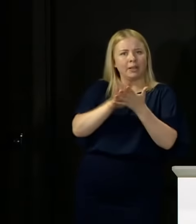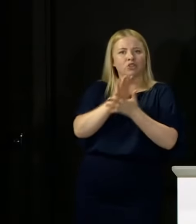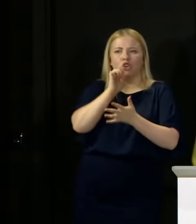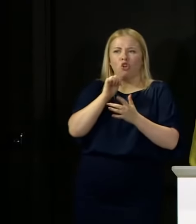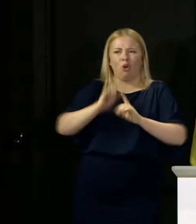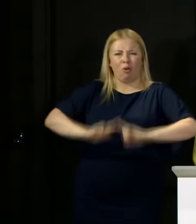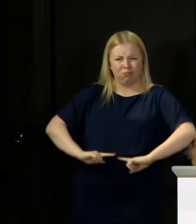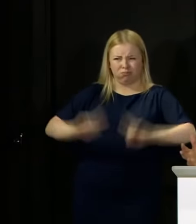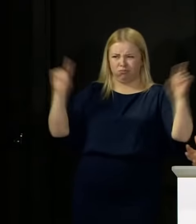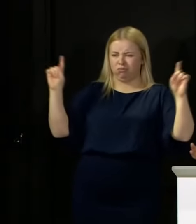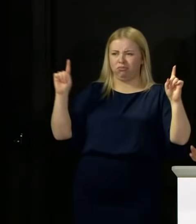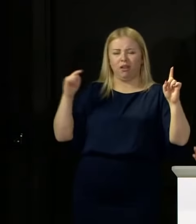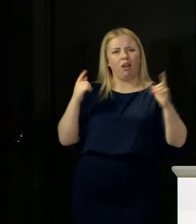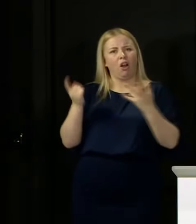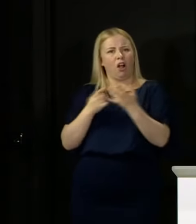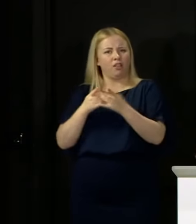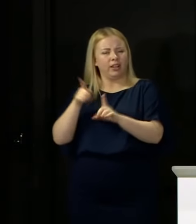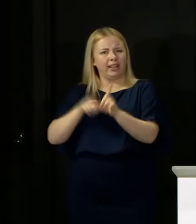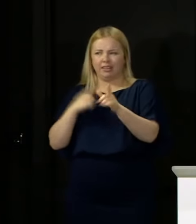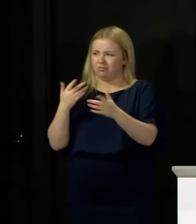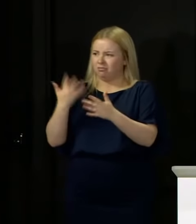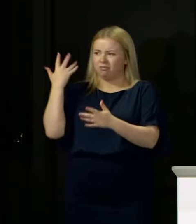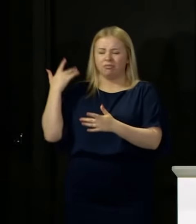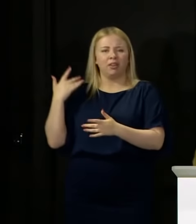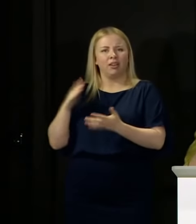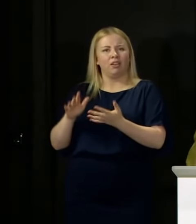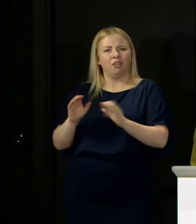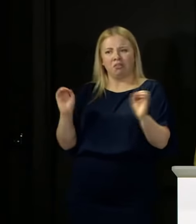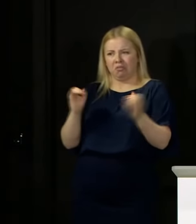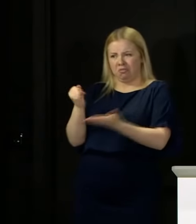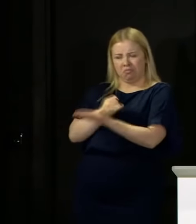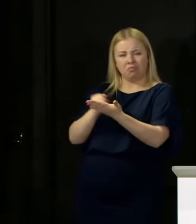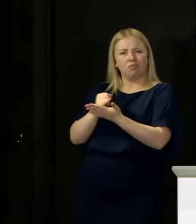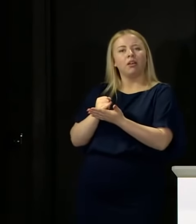to look at them and say they do not make any sense and we will come back to this point,